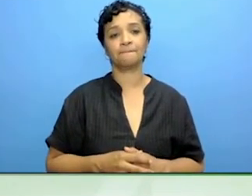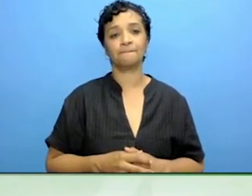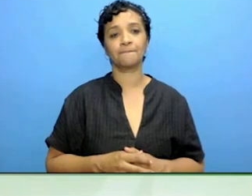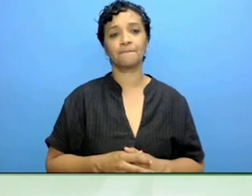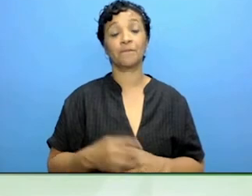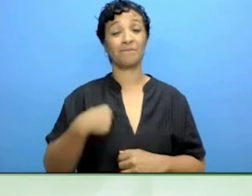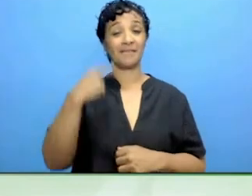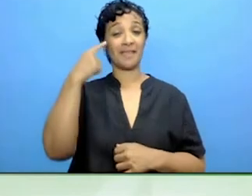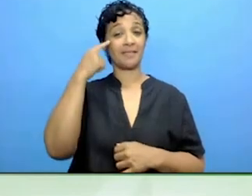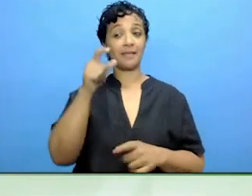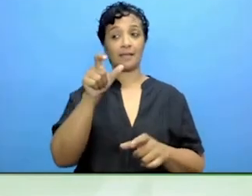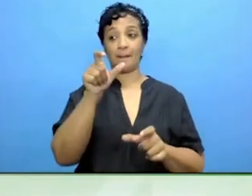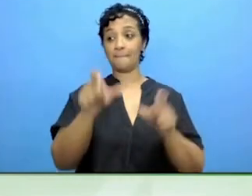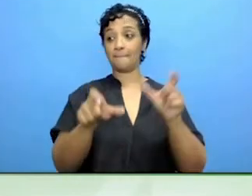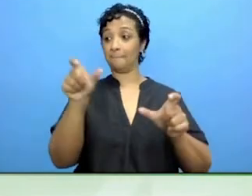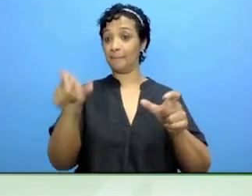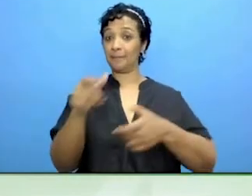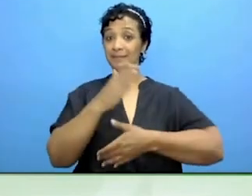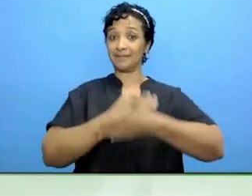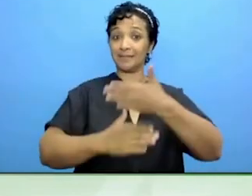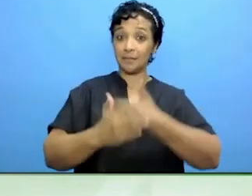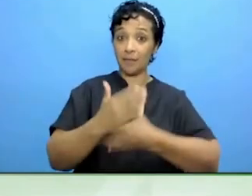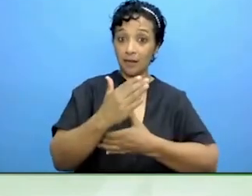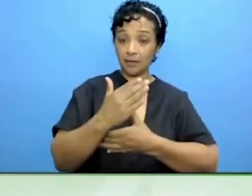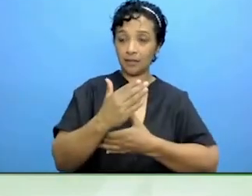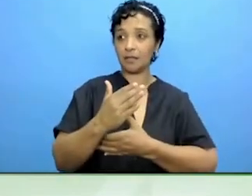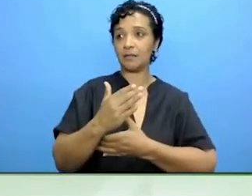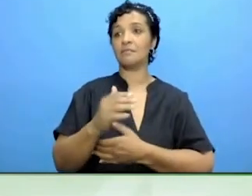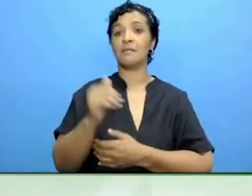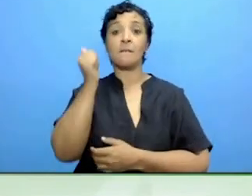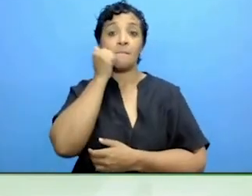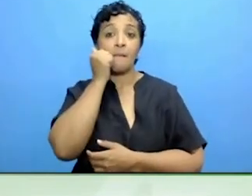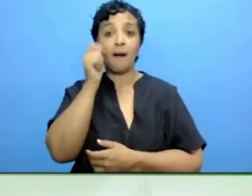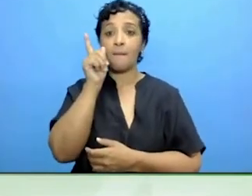empowered parents who are more ambitious for their children and